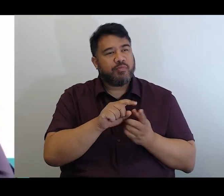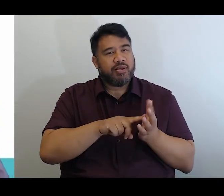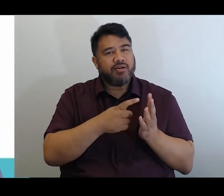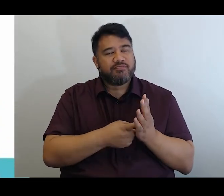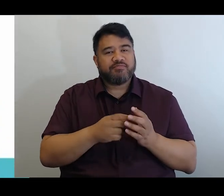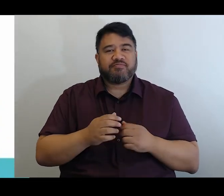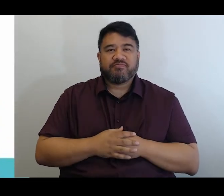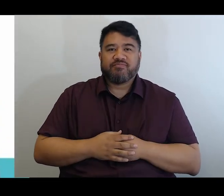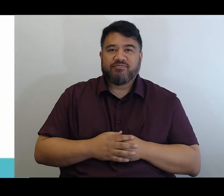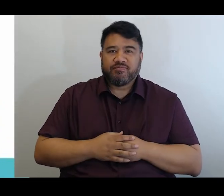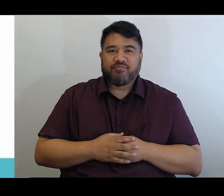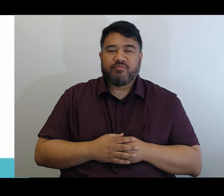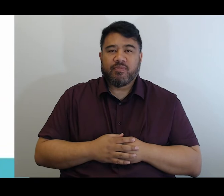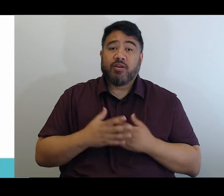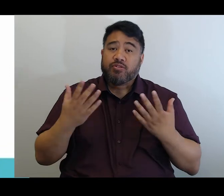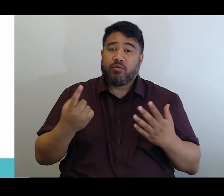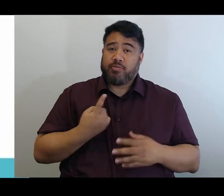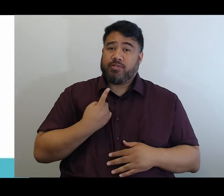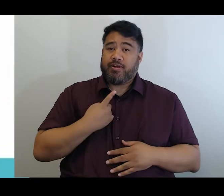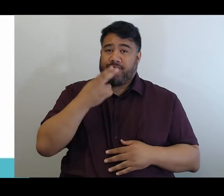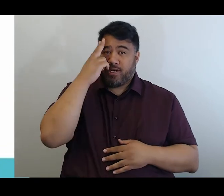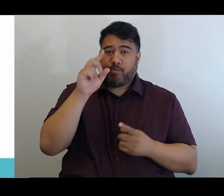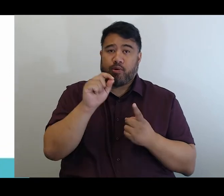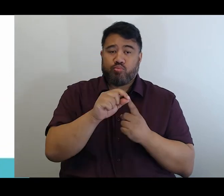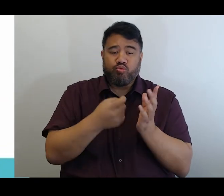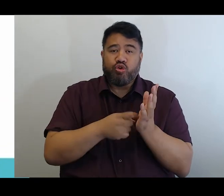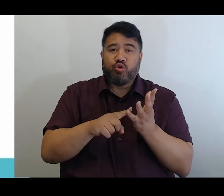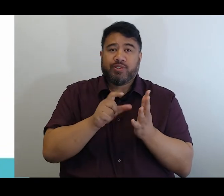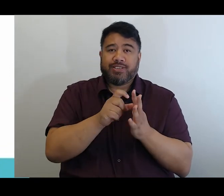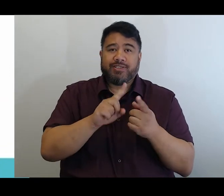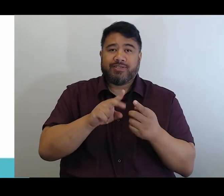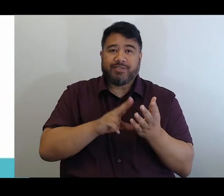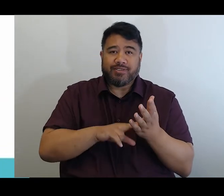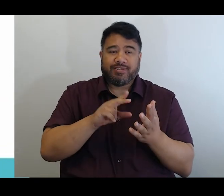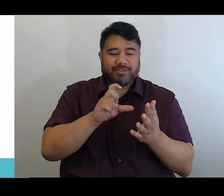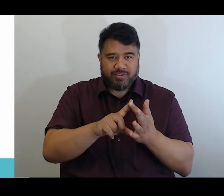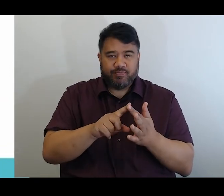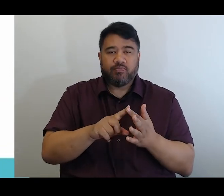Kia ora Peter. As I began I'm Prudence and I'll be facilitating this session this evening with Paula